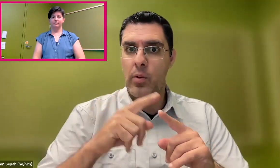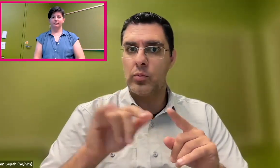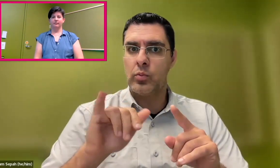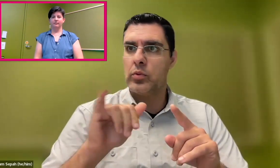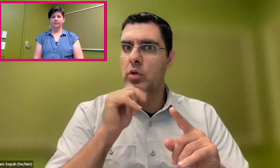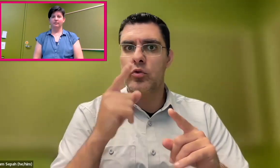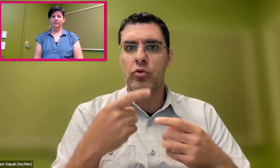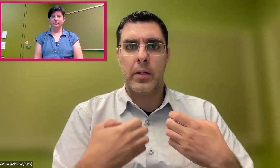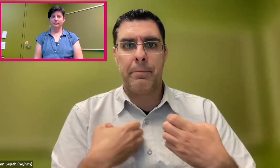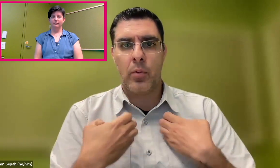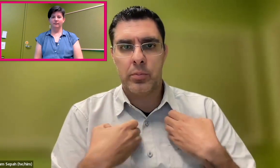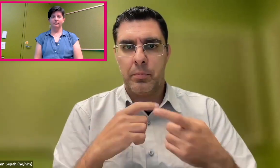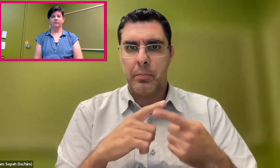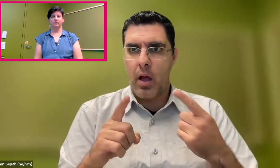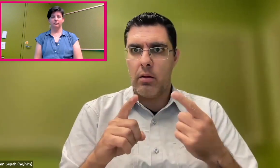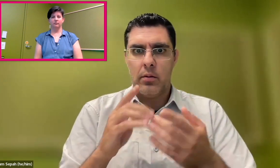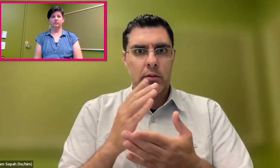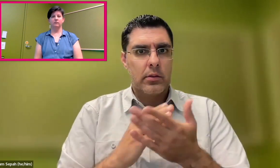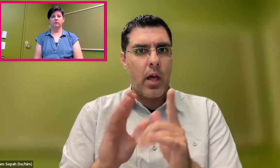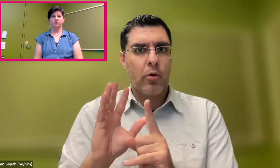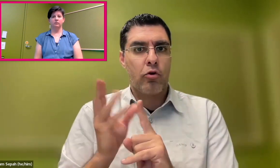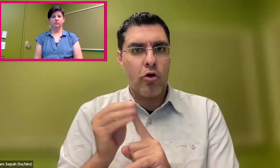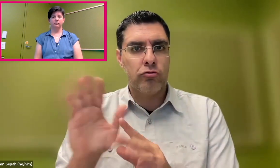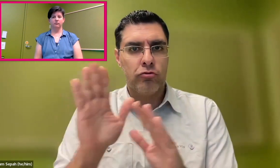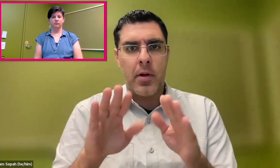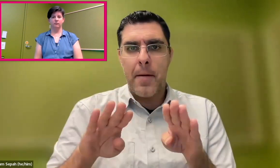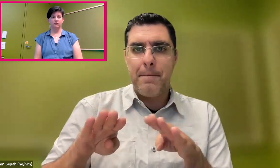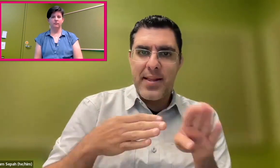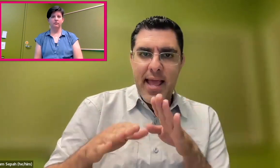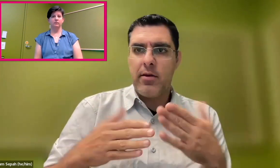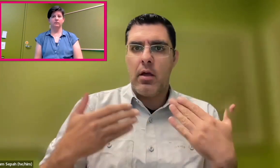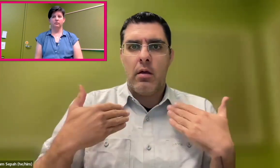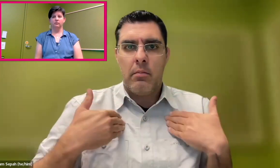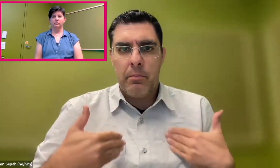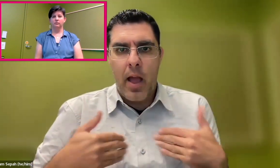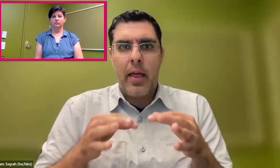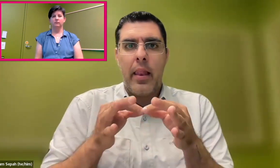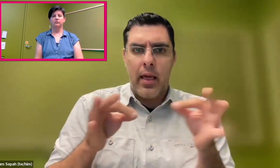And just to add to that, it's not just emotions, but it's also, for example, some cultures